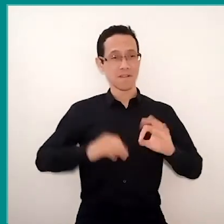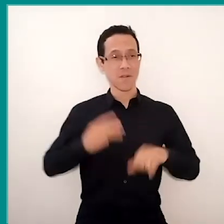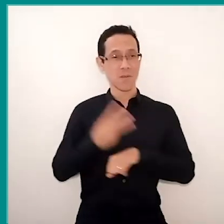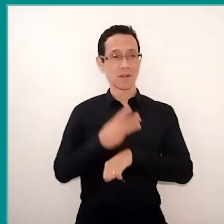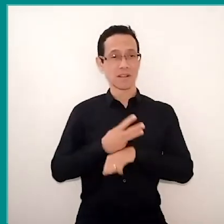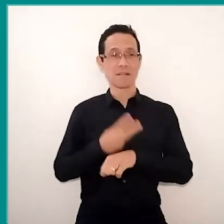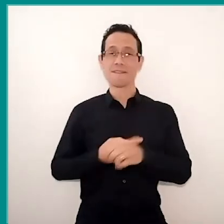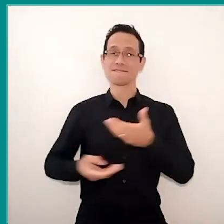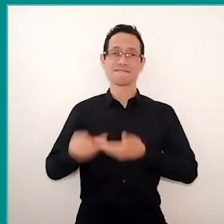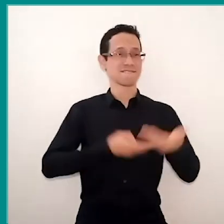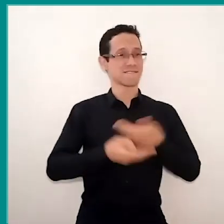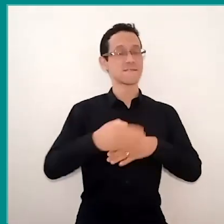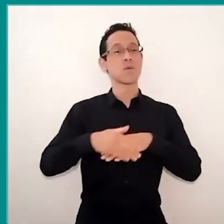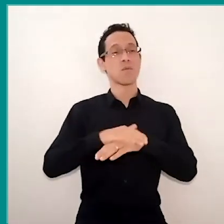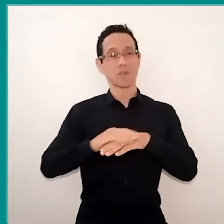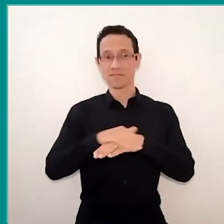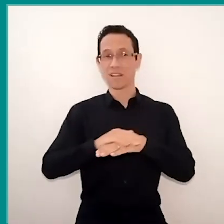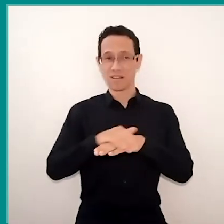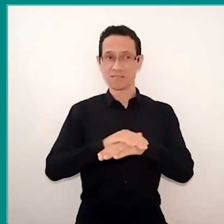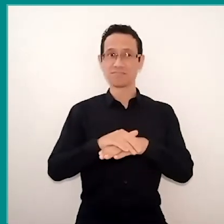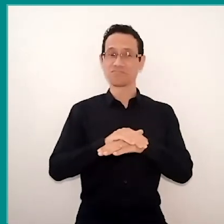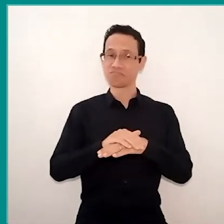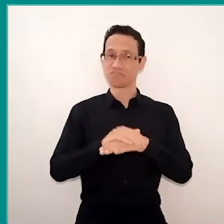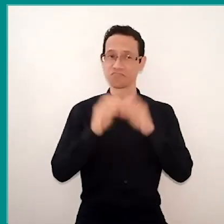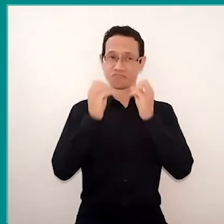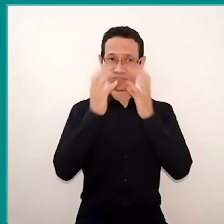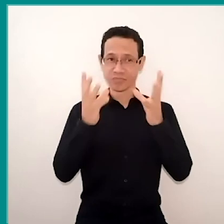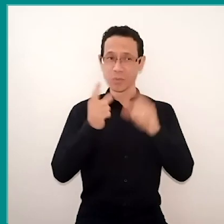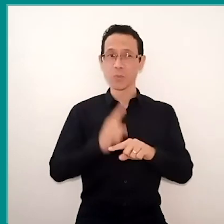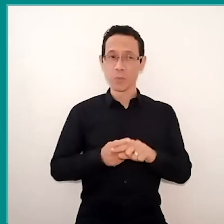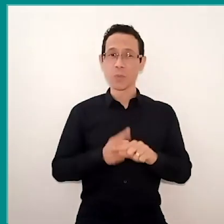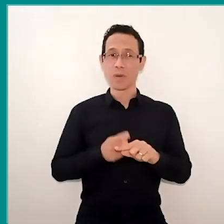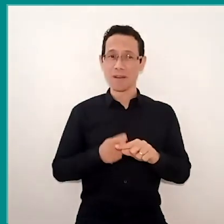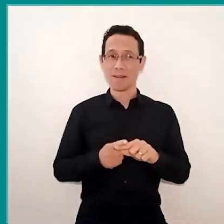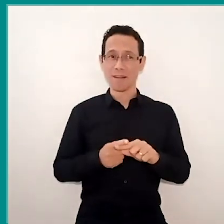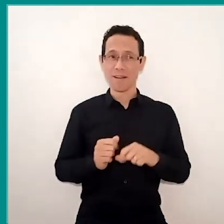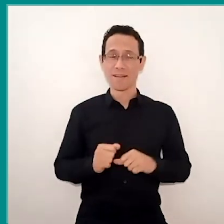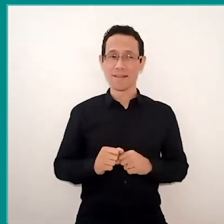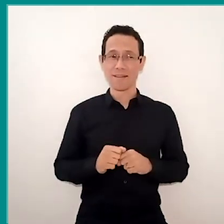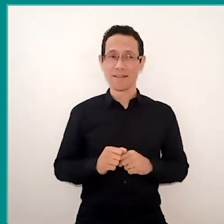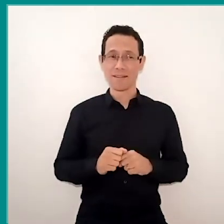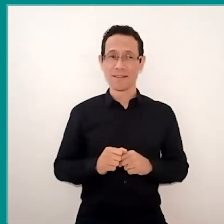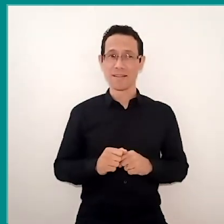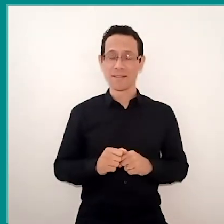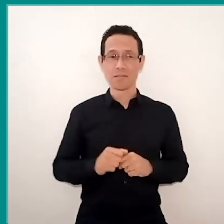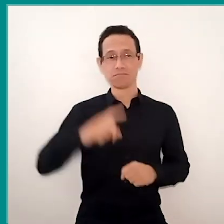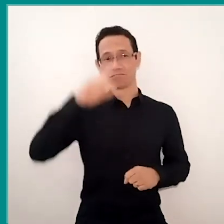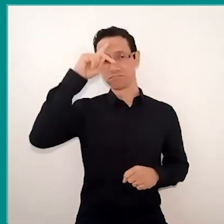to talk, which was a very nice, because it was totally autonomously, without the Sesc mediation.